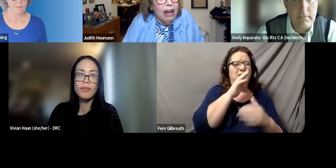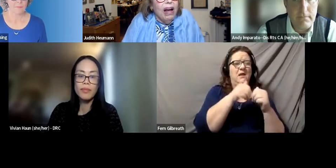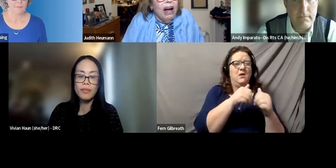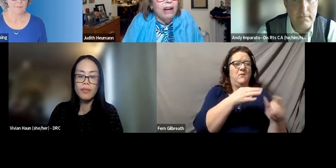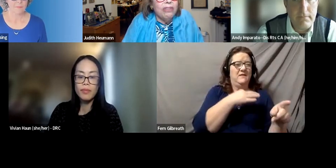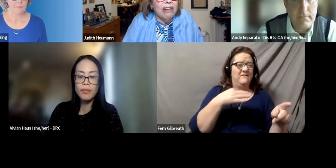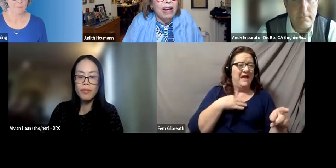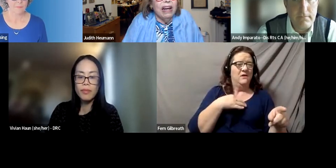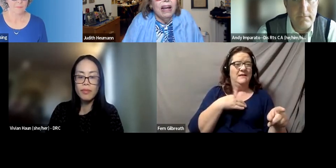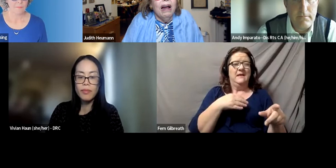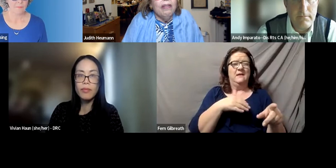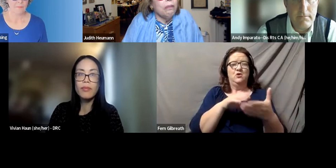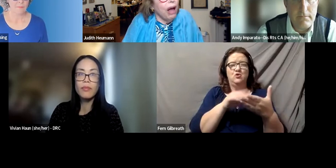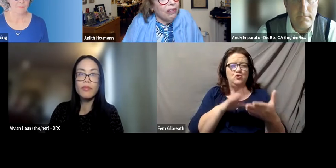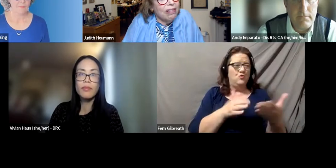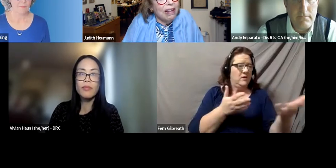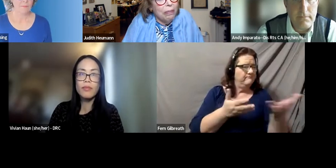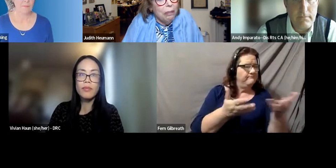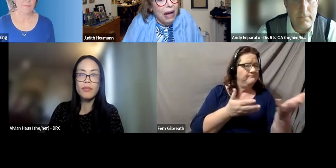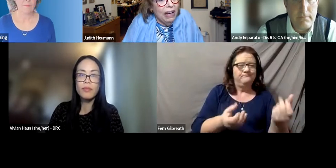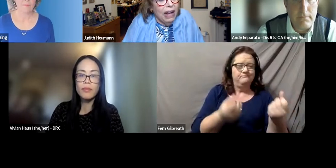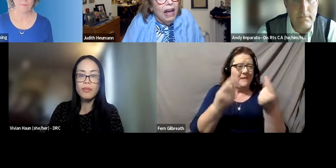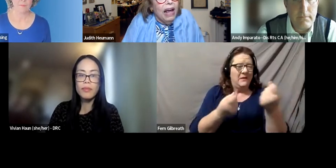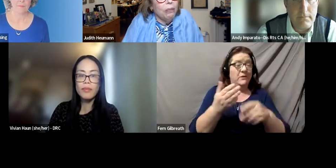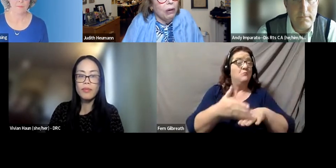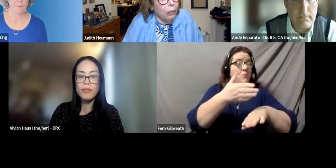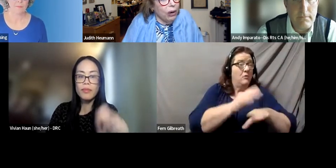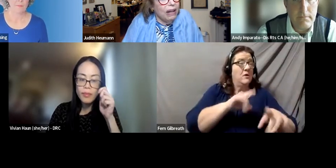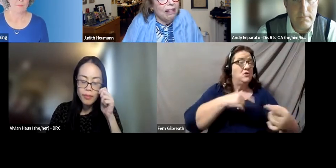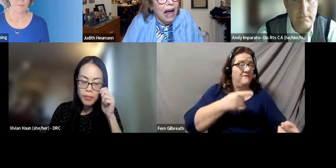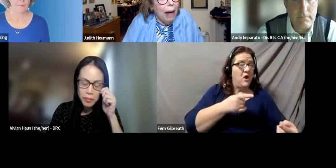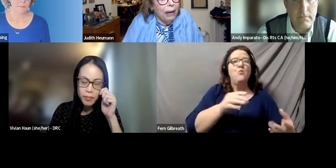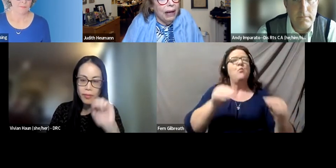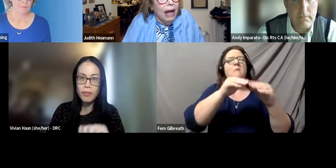understanding the progress that's been made and what more needs to happen,